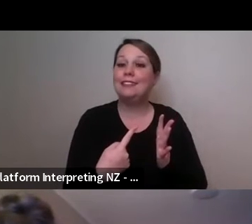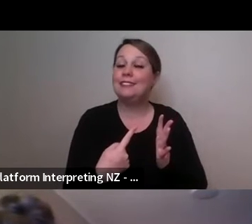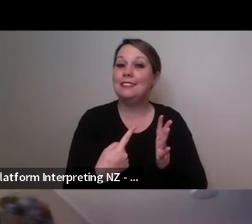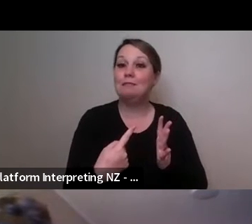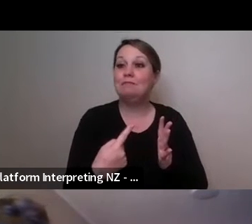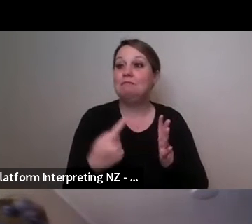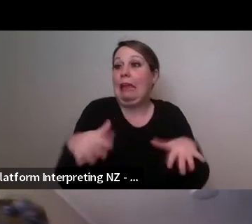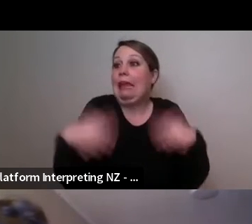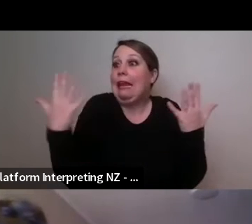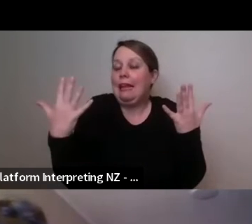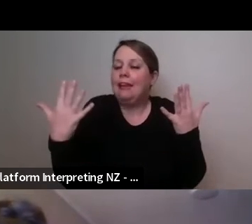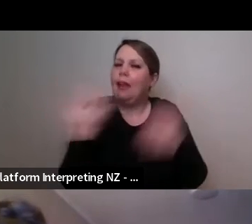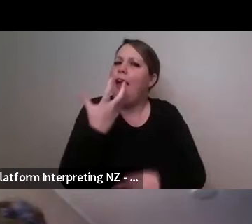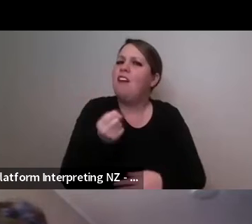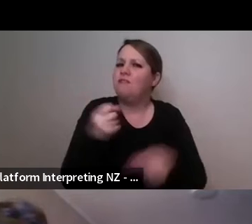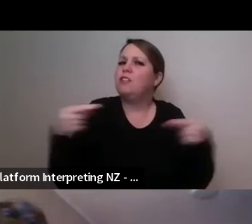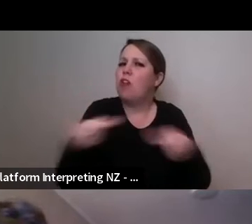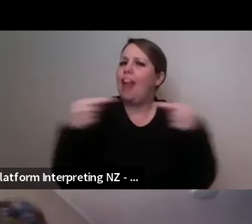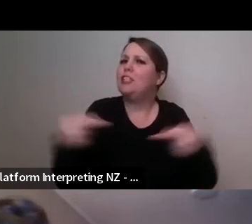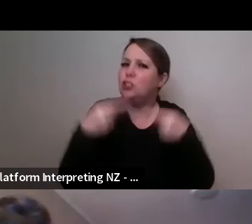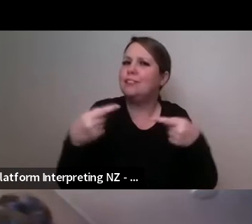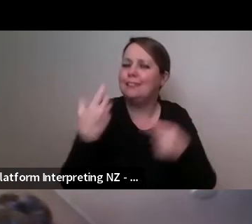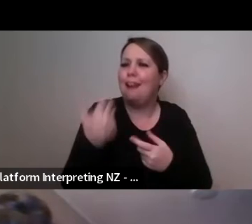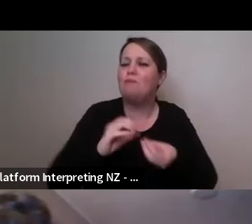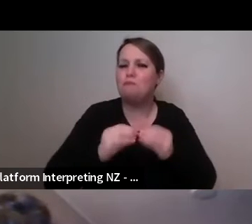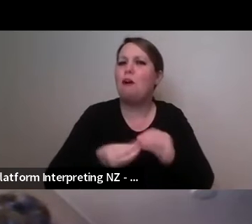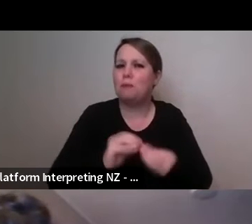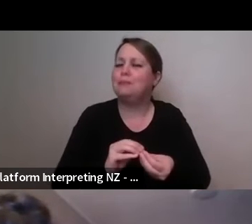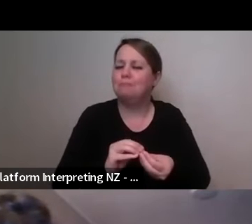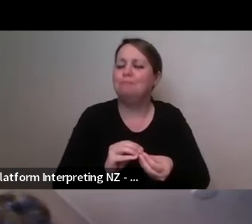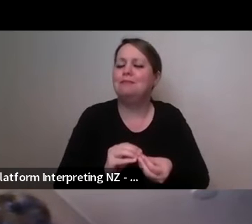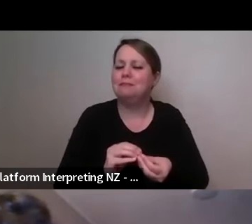and often there are problems that come up and what what I'm excited about is how we find those